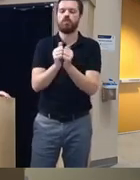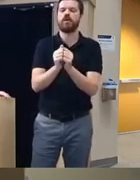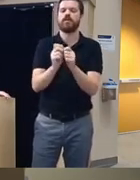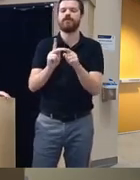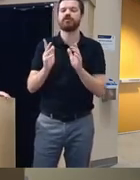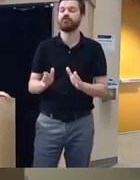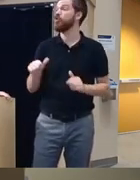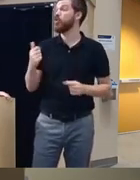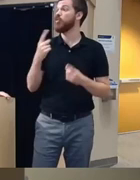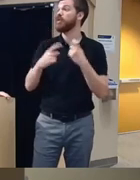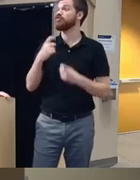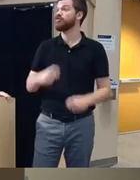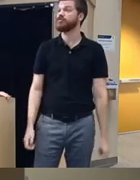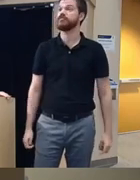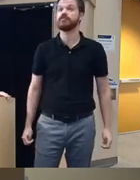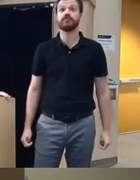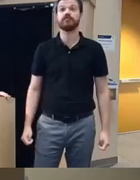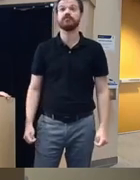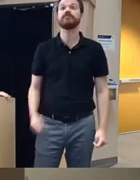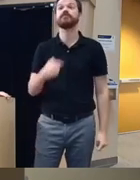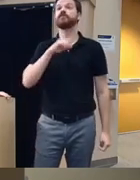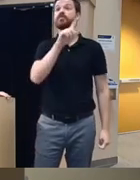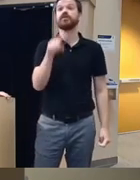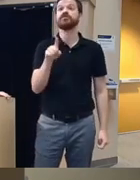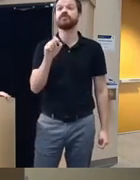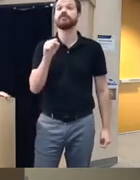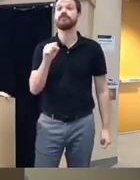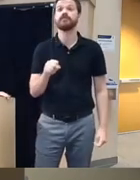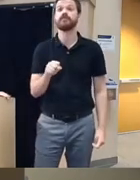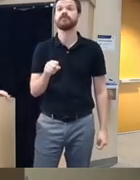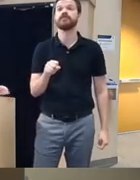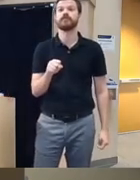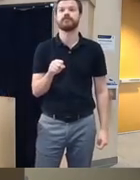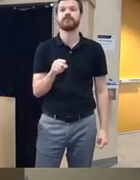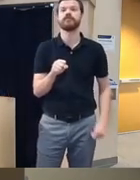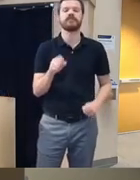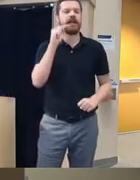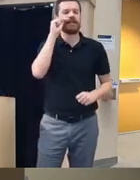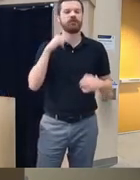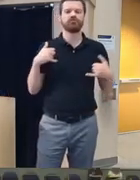other questions I have a question and it's it's kind of similar to the question I was